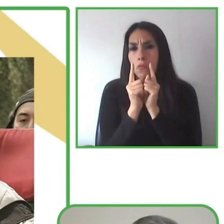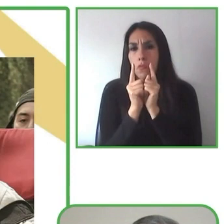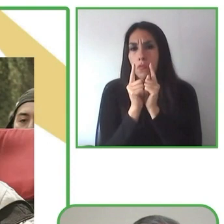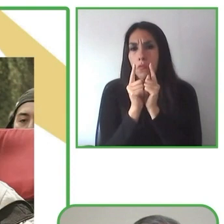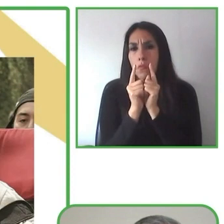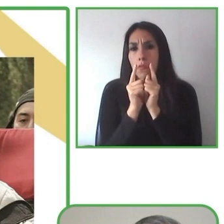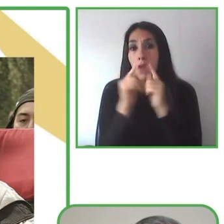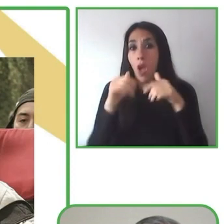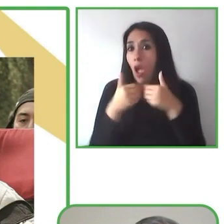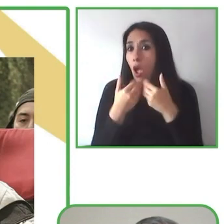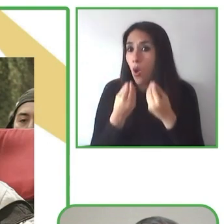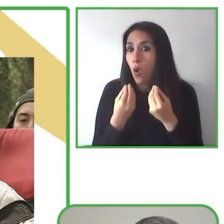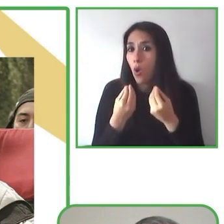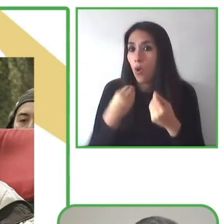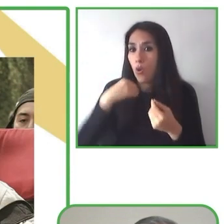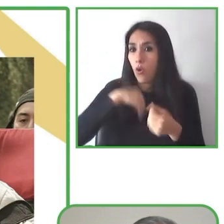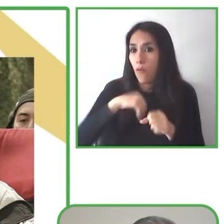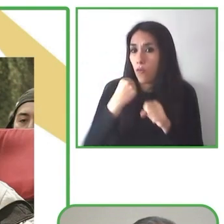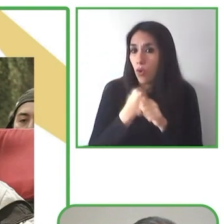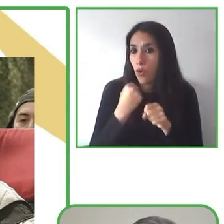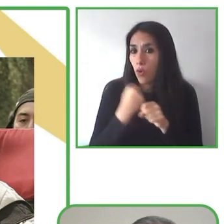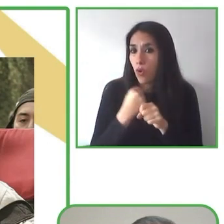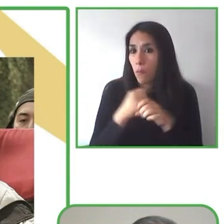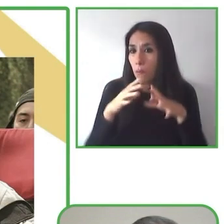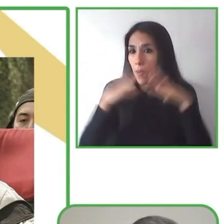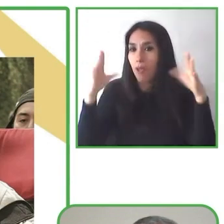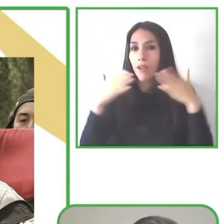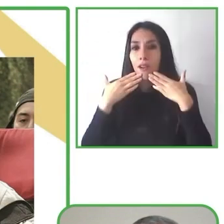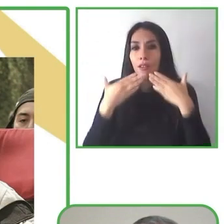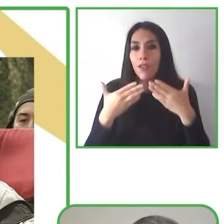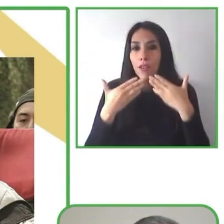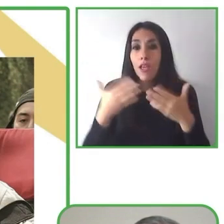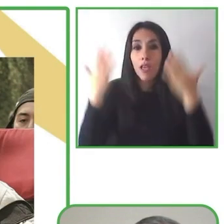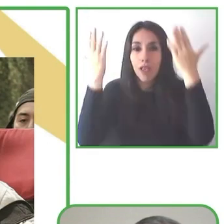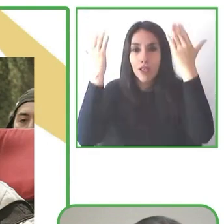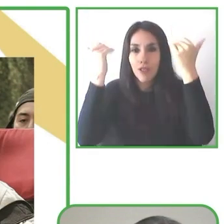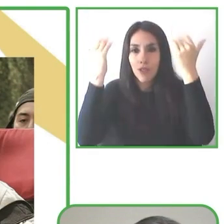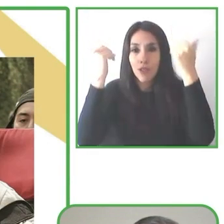Thank you very much. And I hope to continue working with all of you